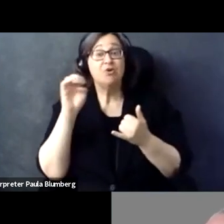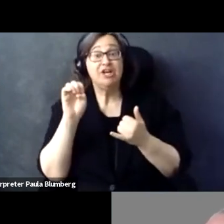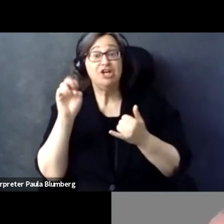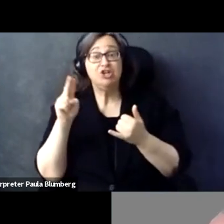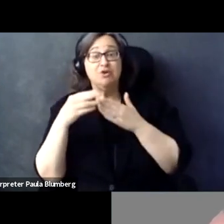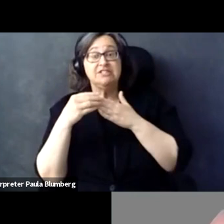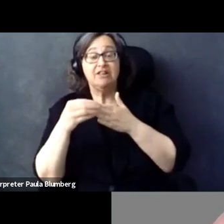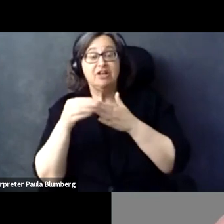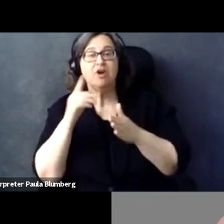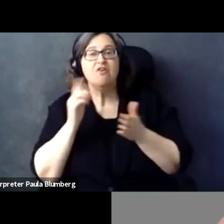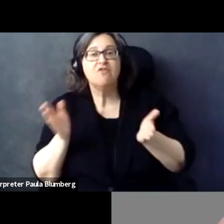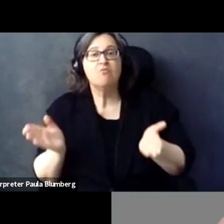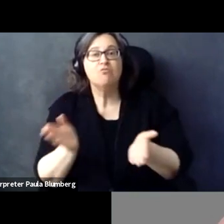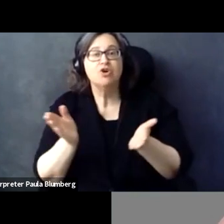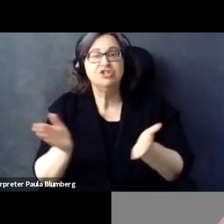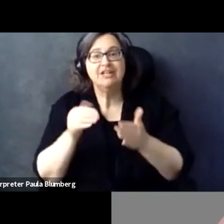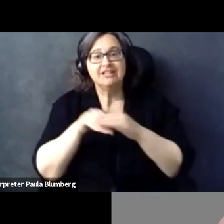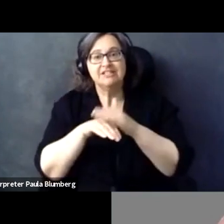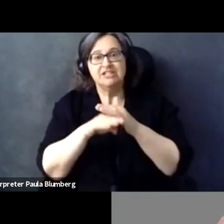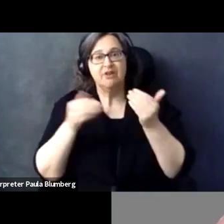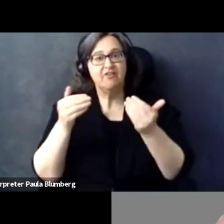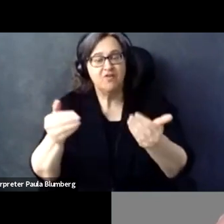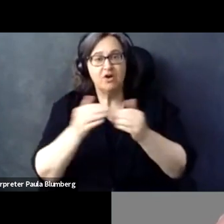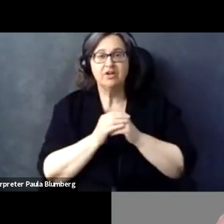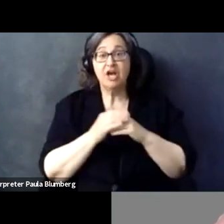for inspiration, it's now the EU that is leading the way when it comes